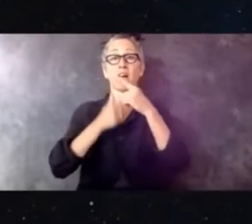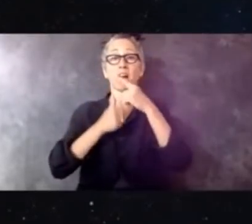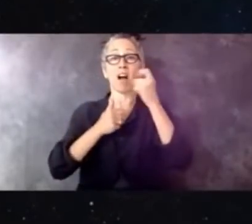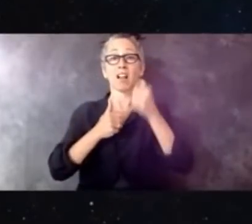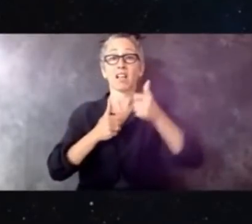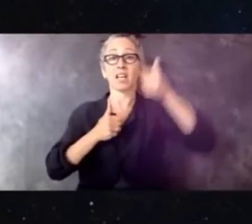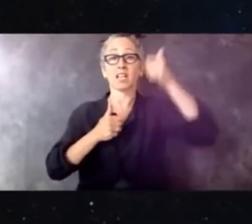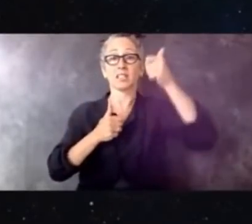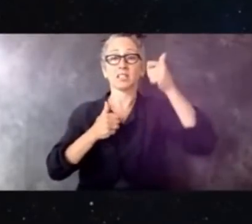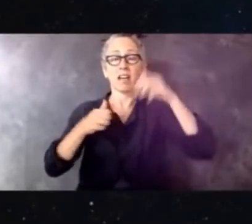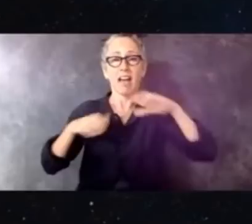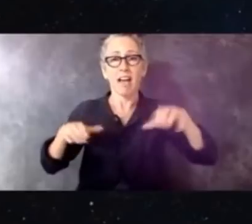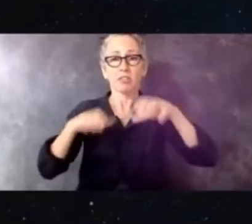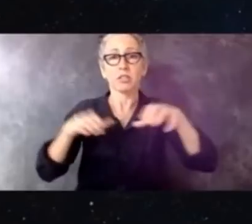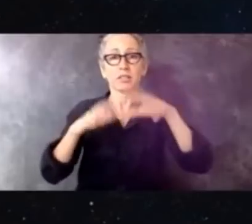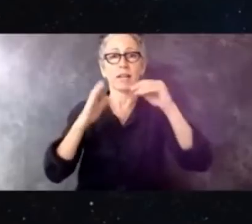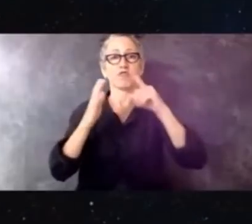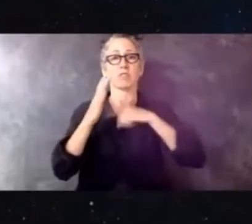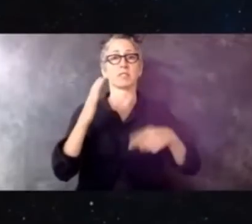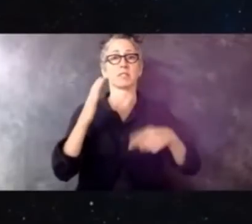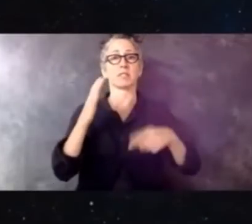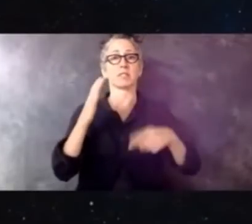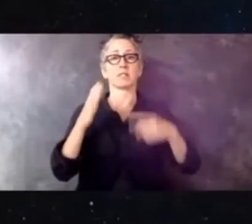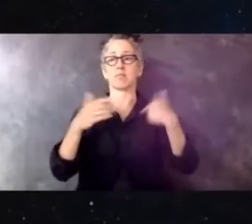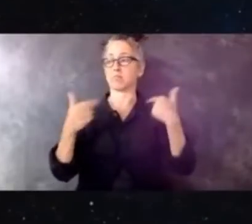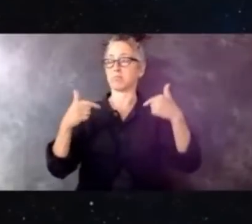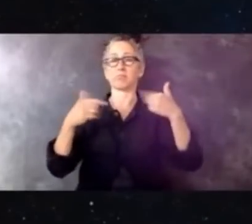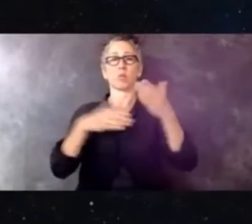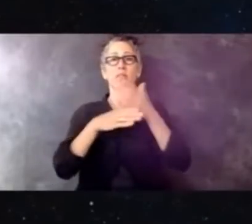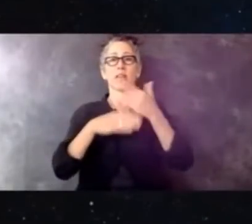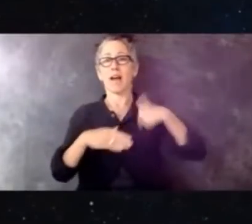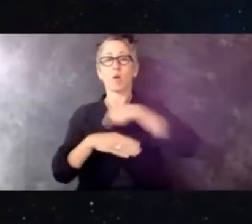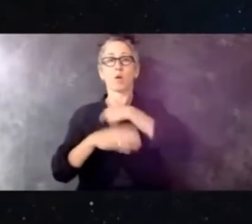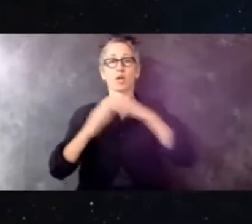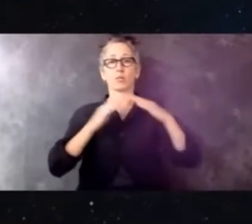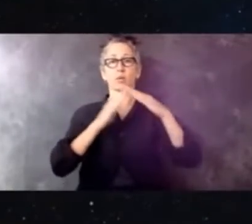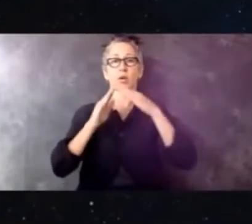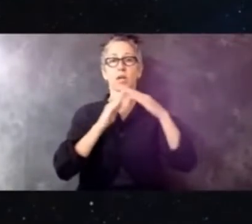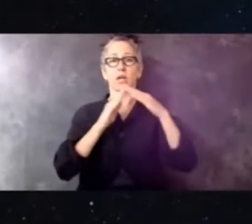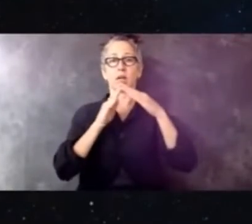of racism within our community. It's forced us to say... enough!